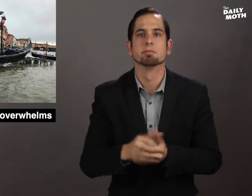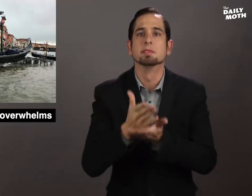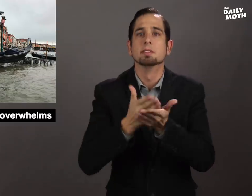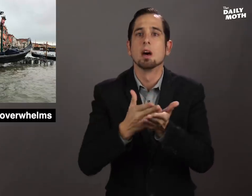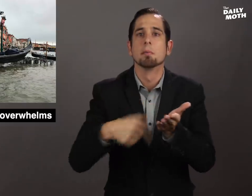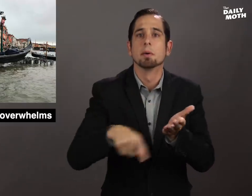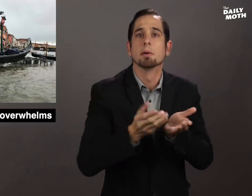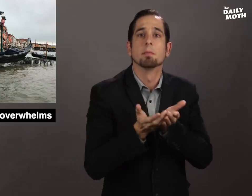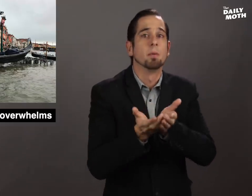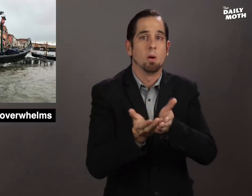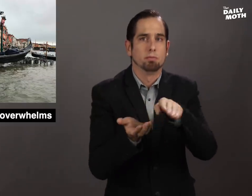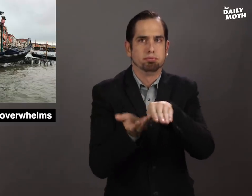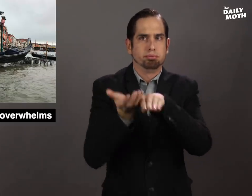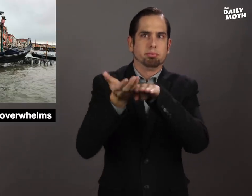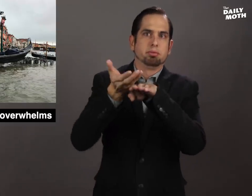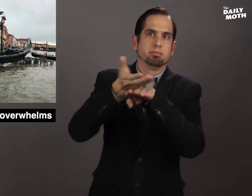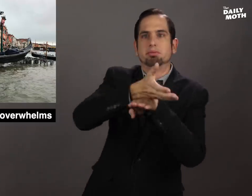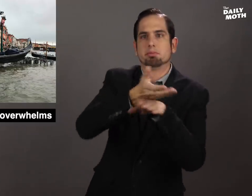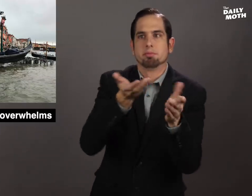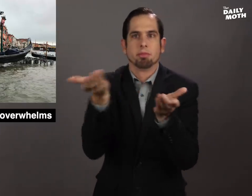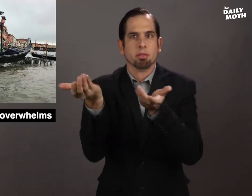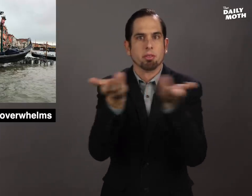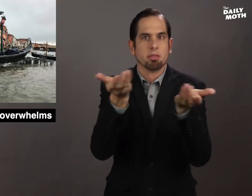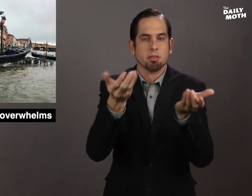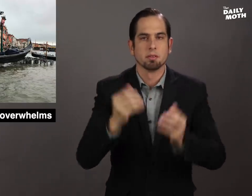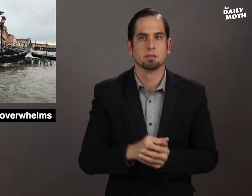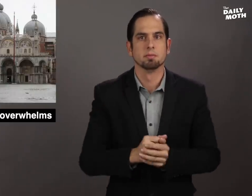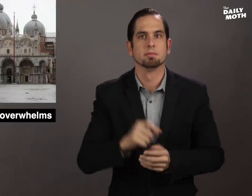Some boats were pushed onshore.